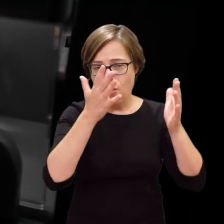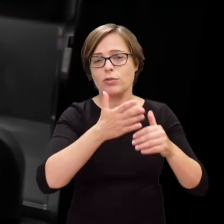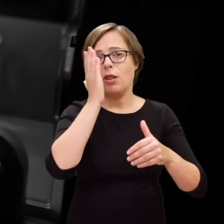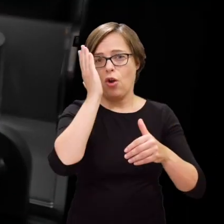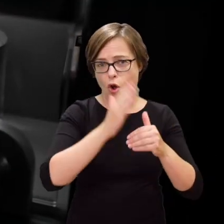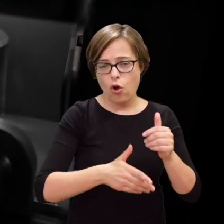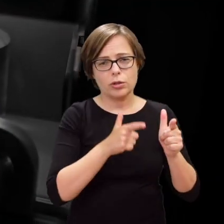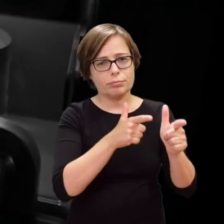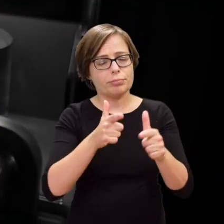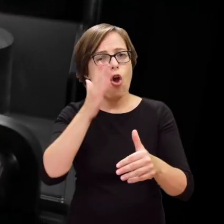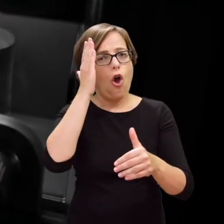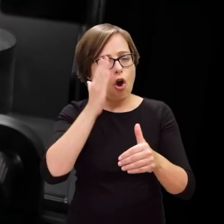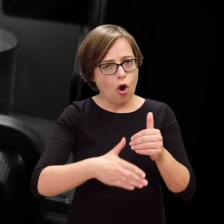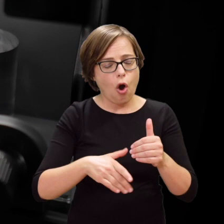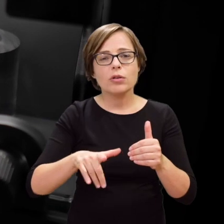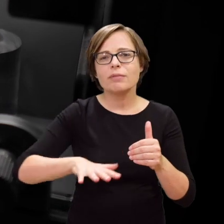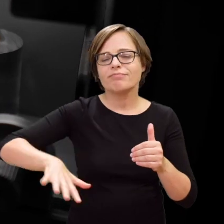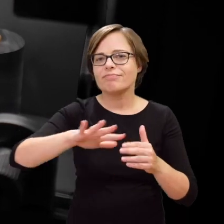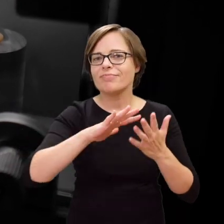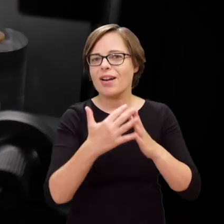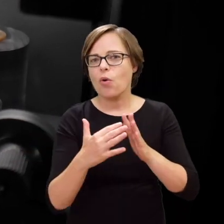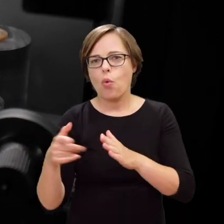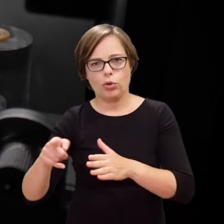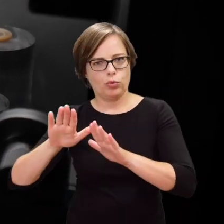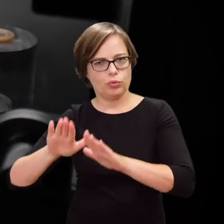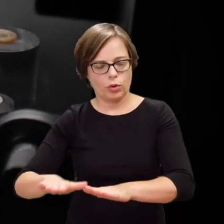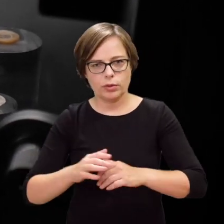after the symbolic date of the end of the Uprising, when the fighting practically stopped.